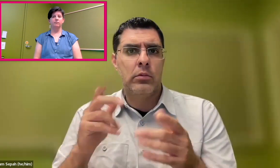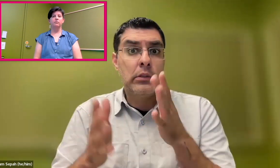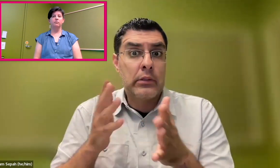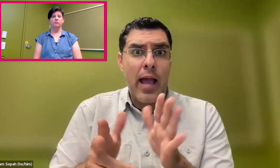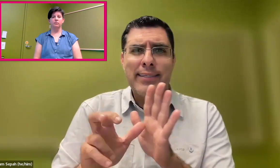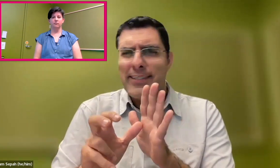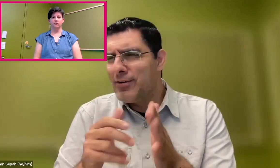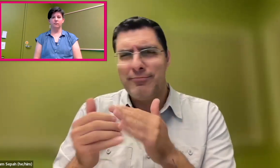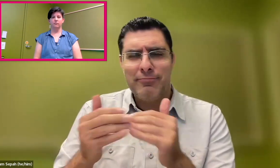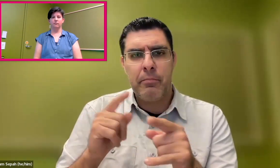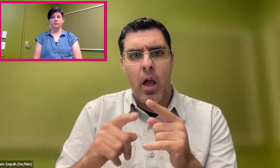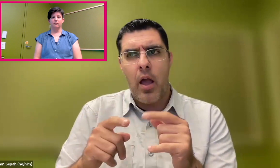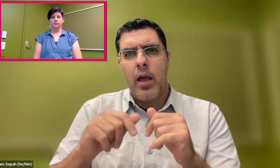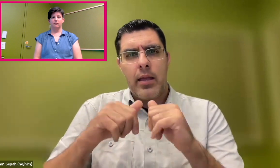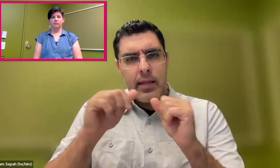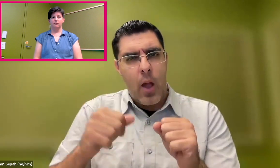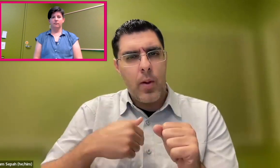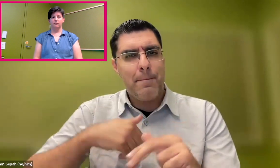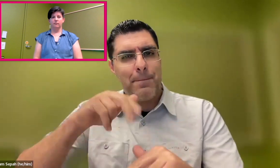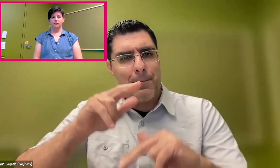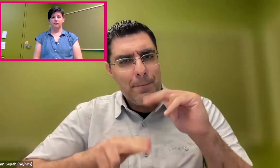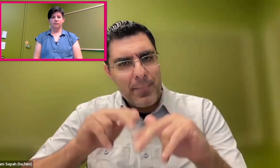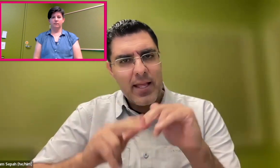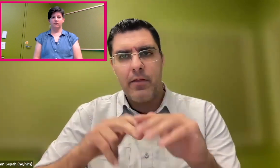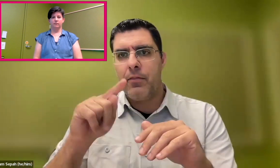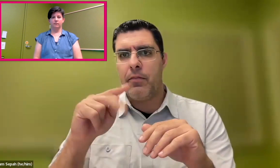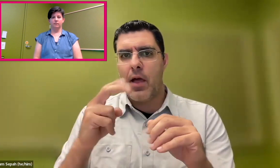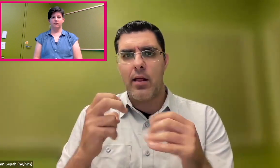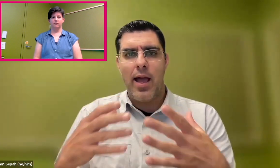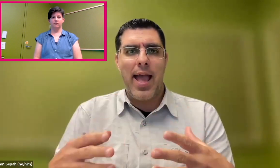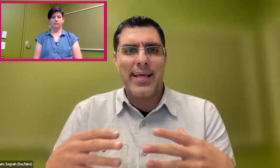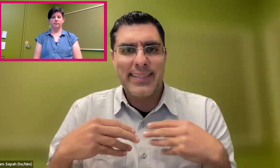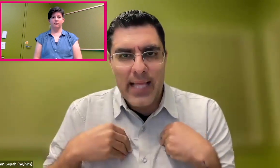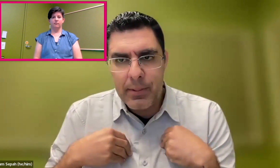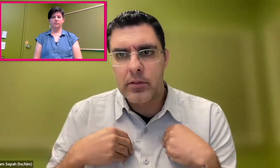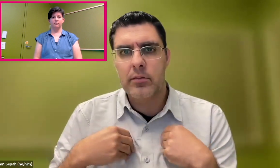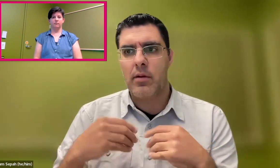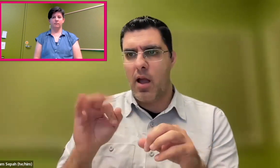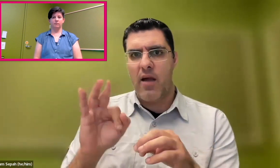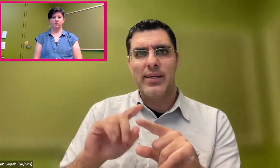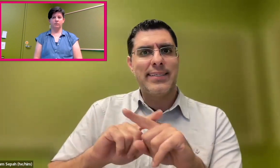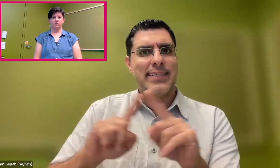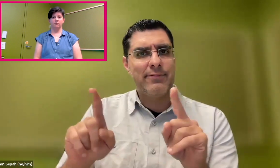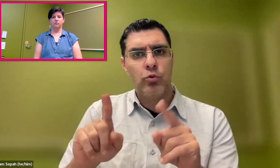et cetera, even though it is very cool and very exciting. But I really want that acceptance